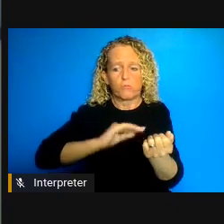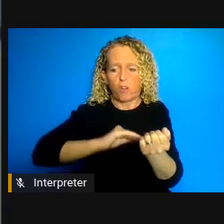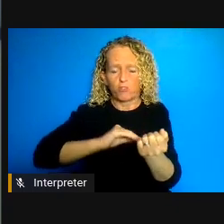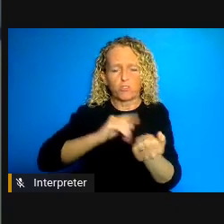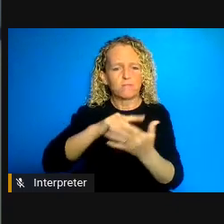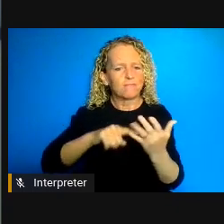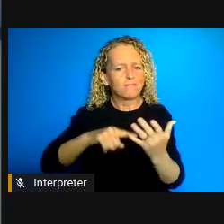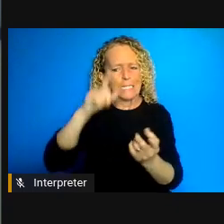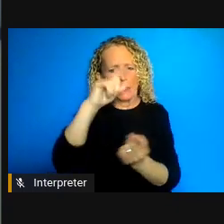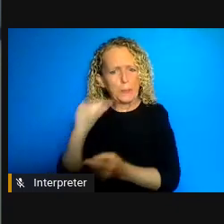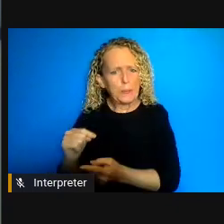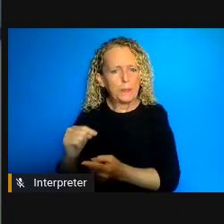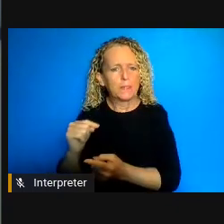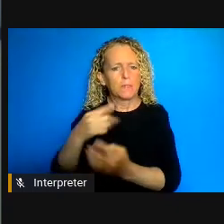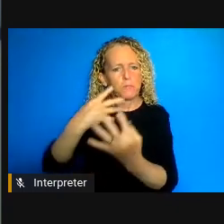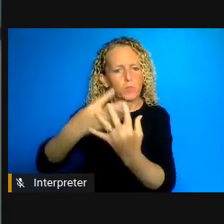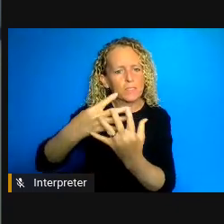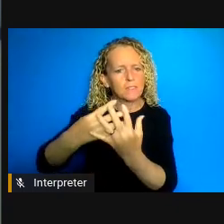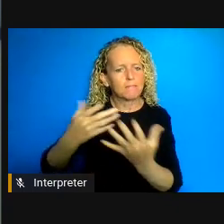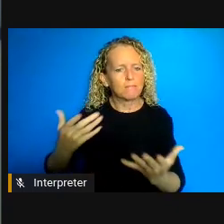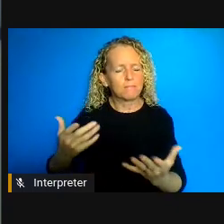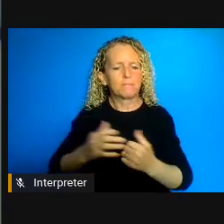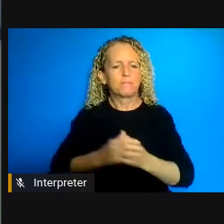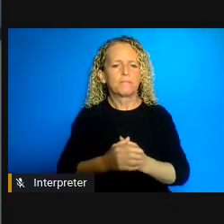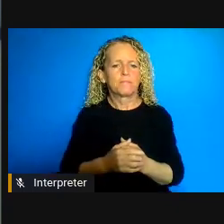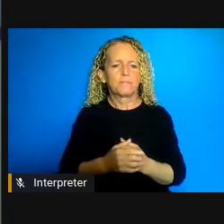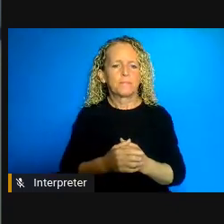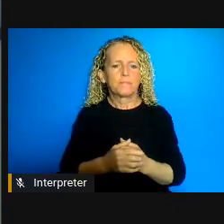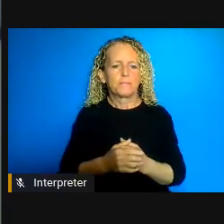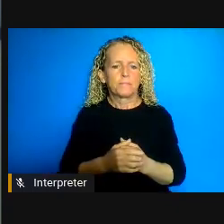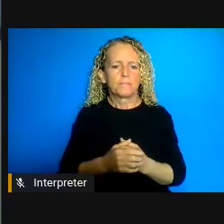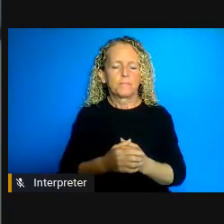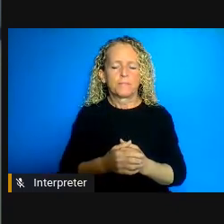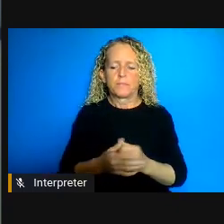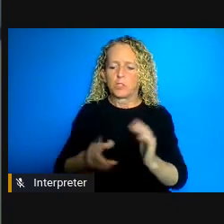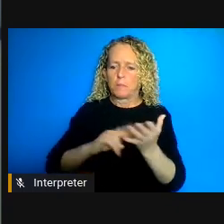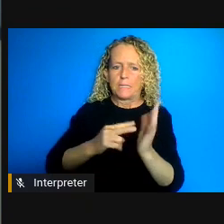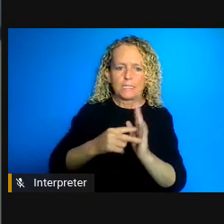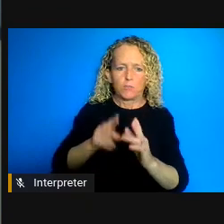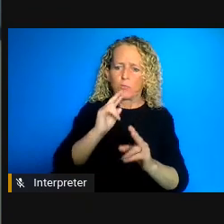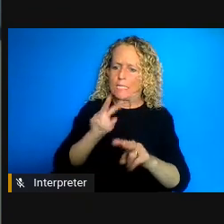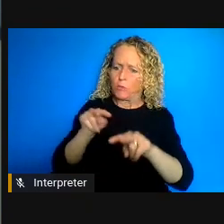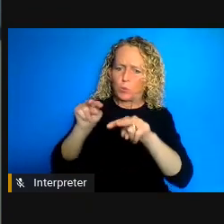crisis both preventive and as treatment has been locking people up in solitary